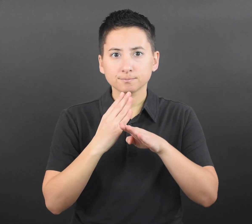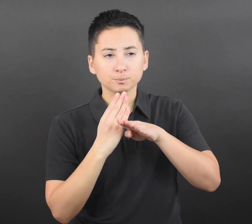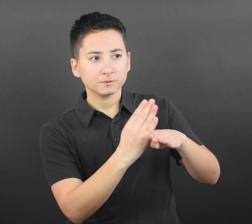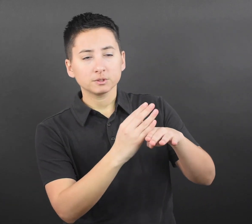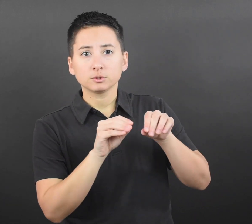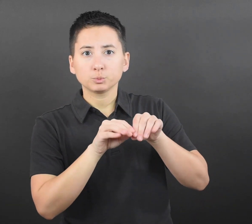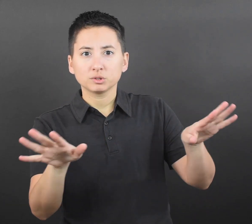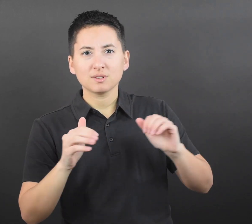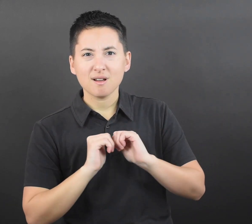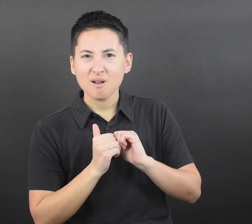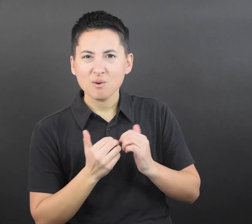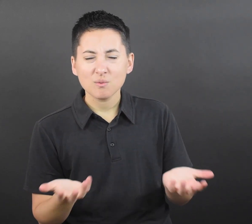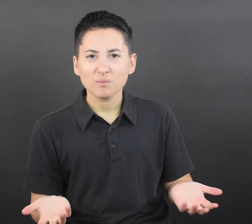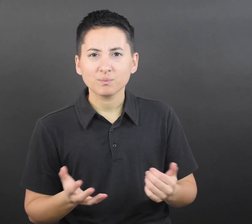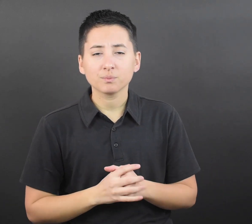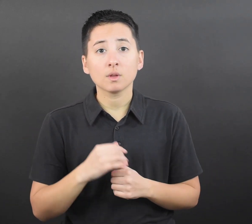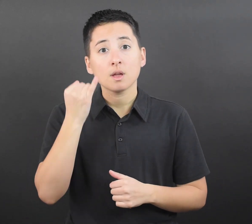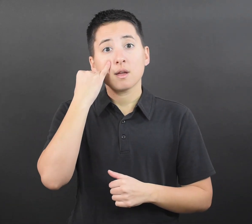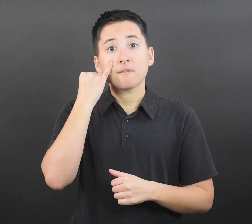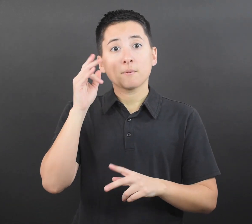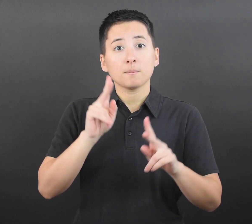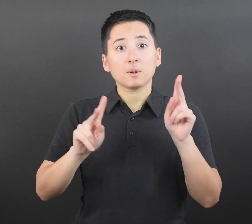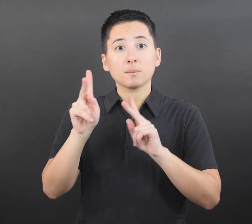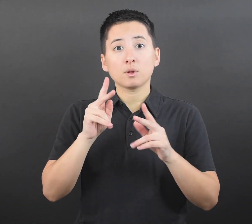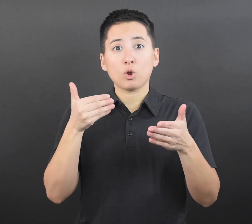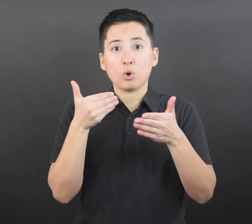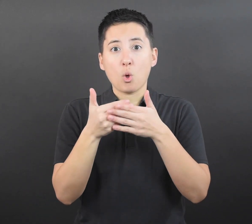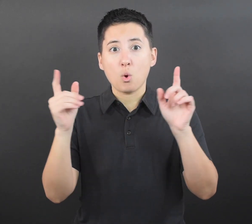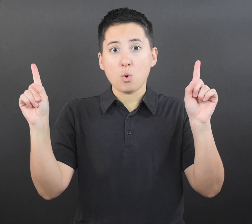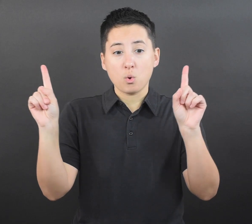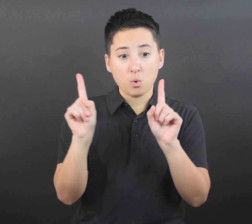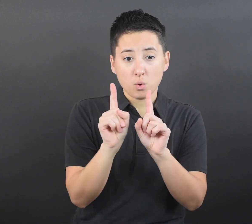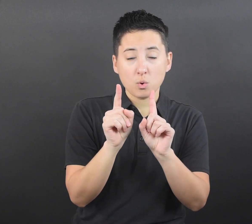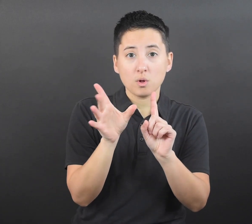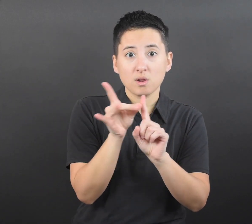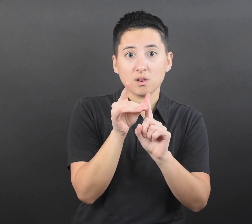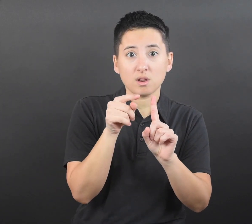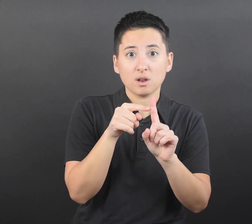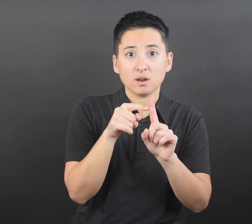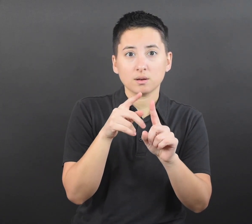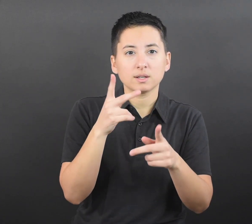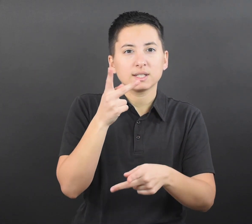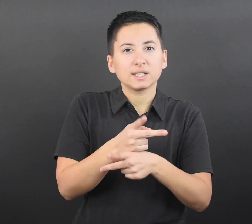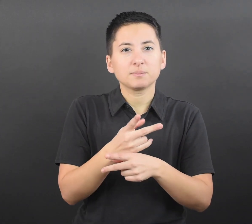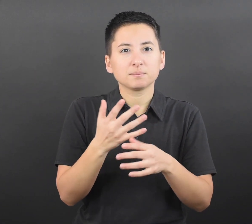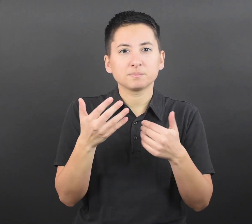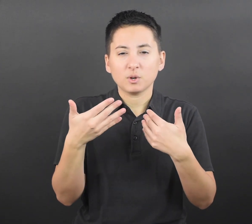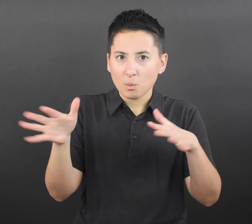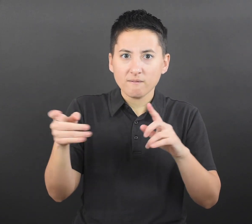by keeping people who have been in close contact with someone with COVID-19 apart from others.